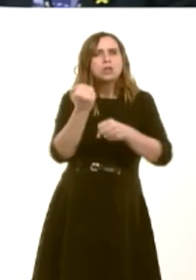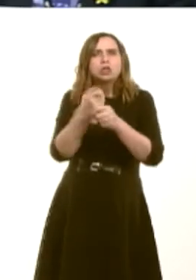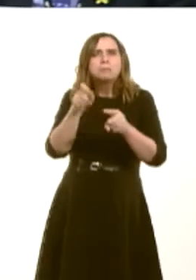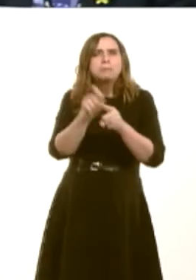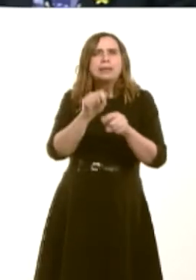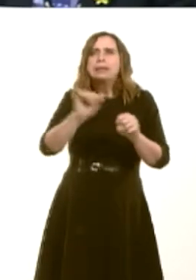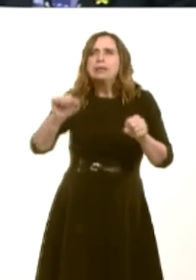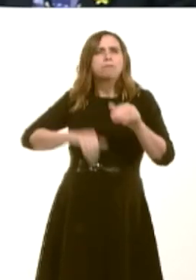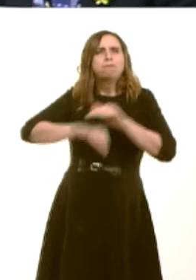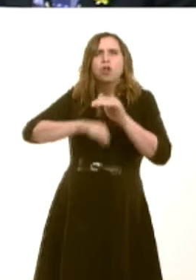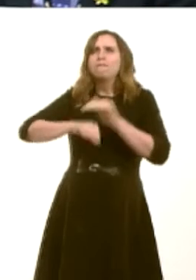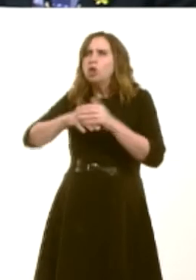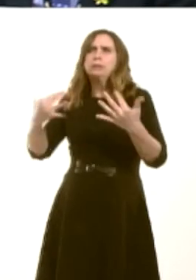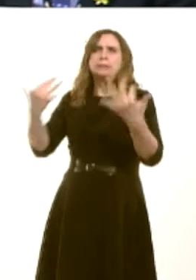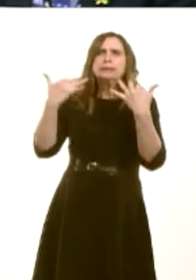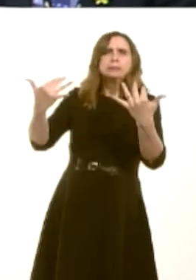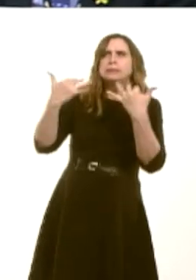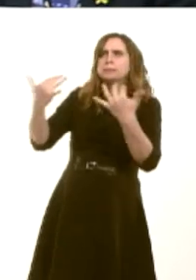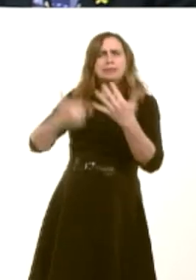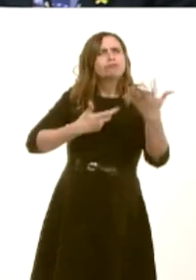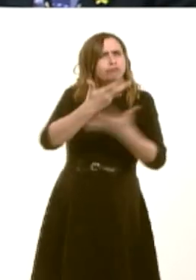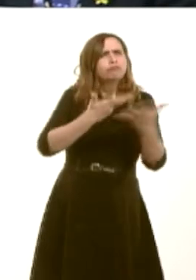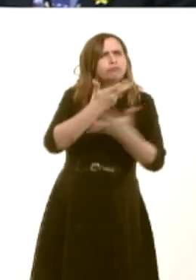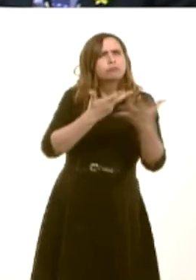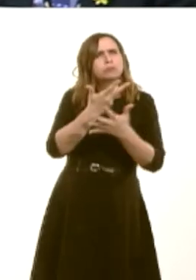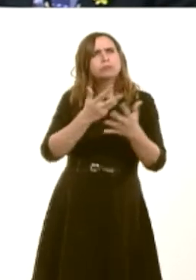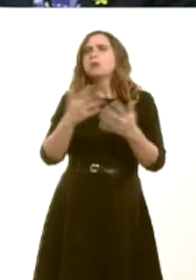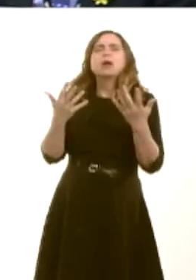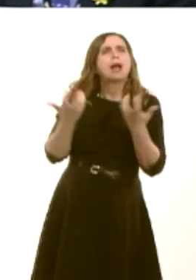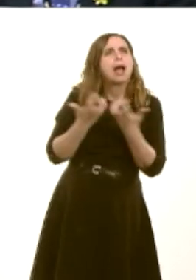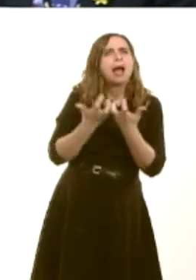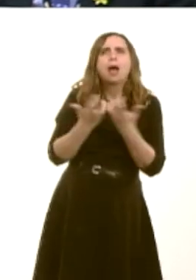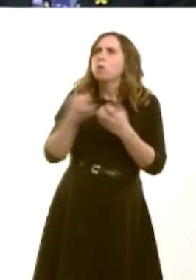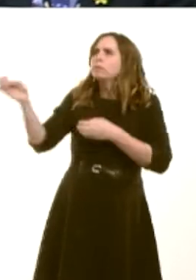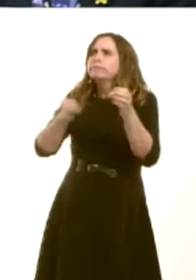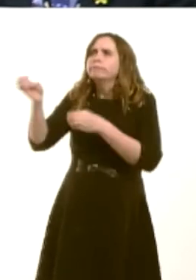We also discussed the action that is being taken to recruit and retain GPs, particularly